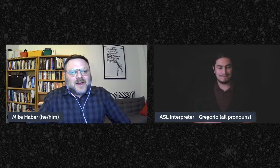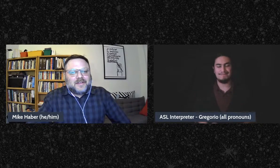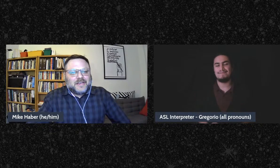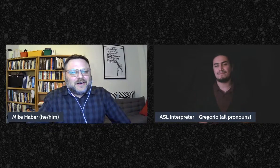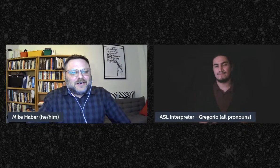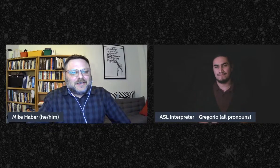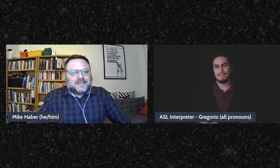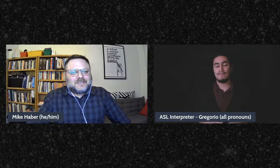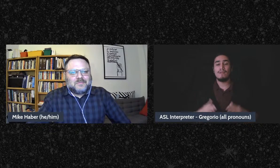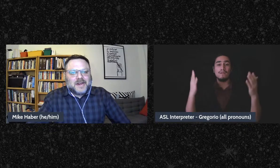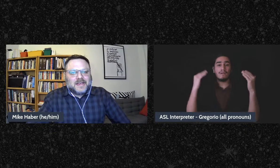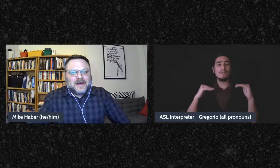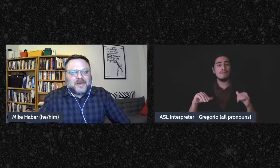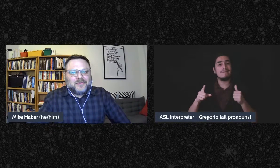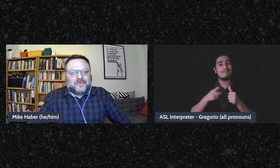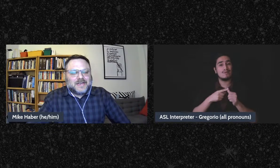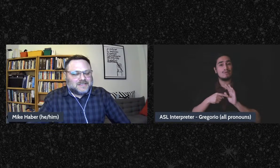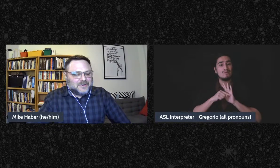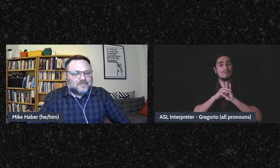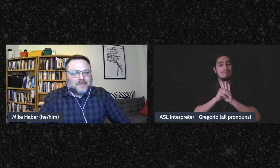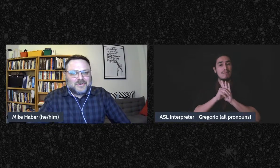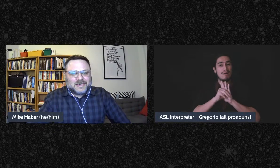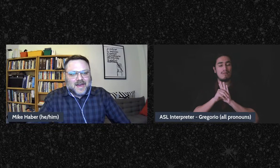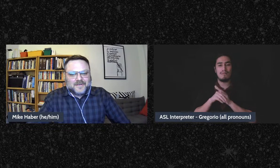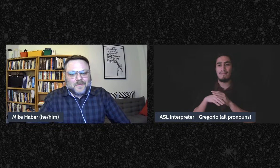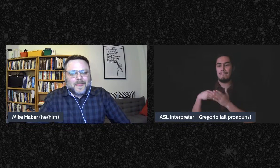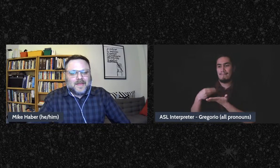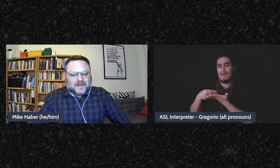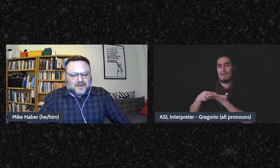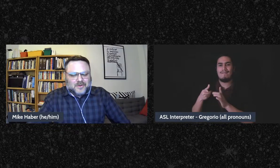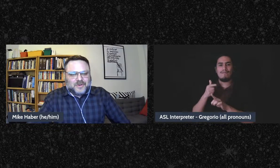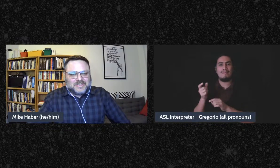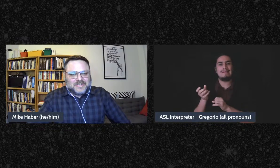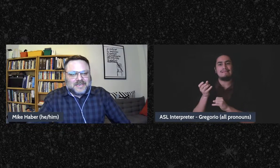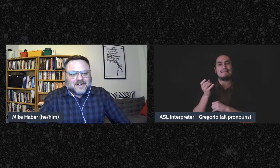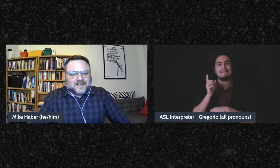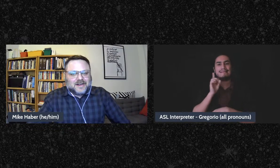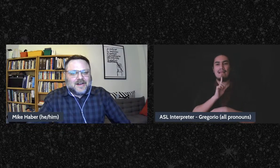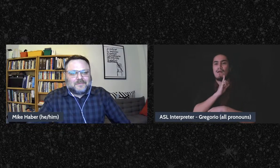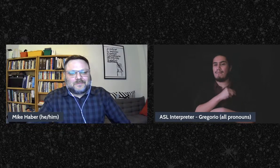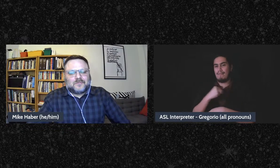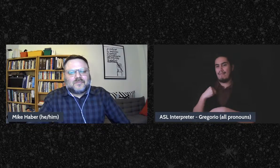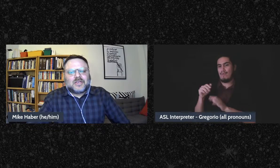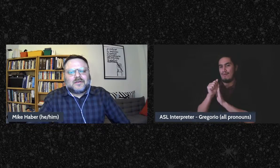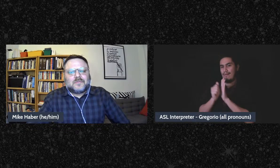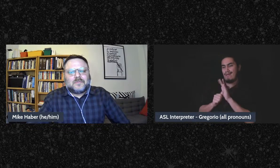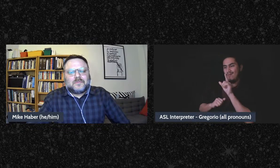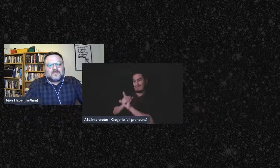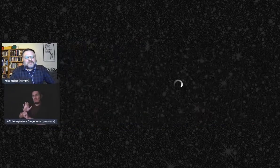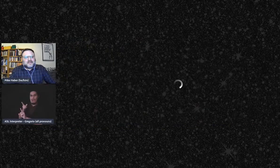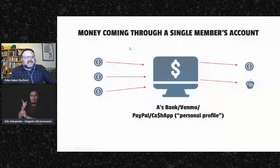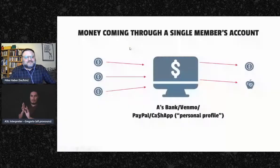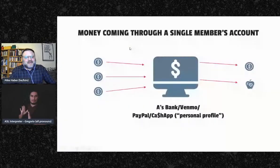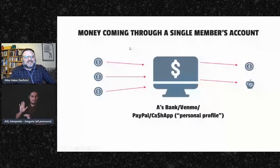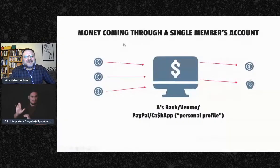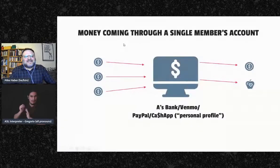model here is money coming through a single member's account, we see here in this picture